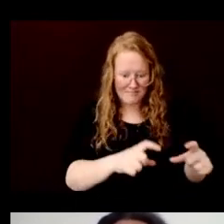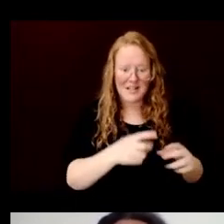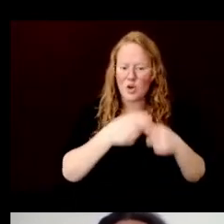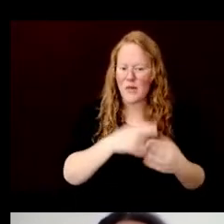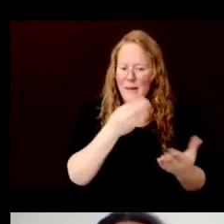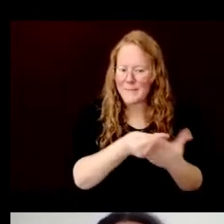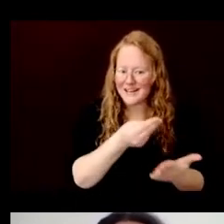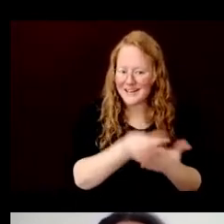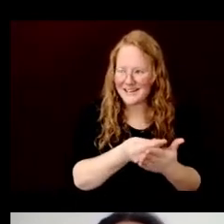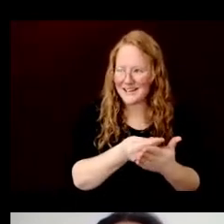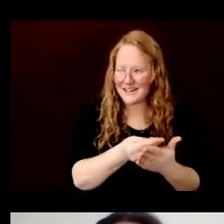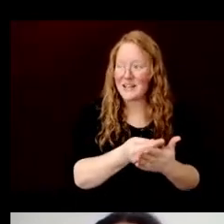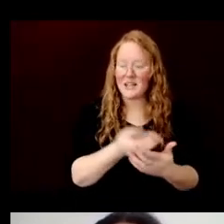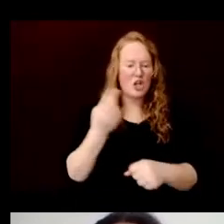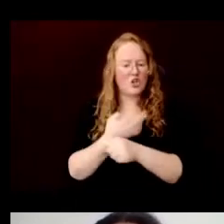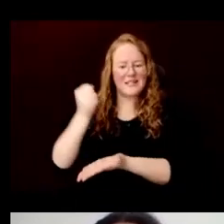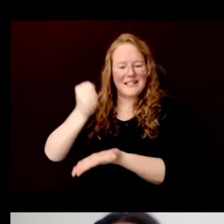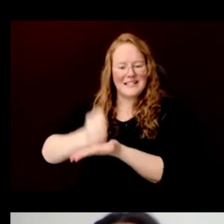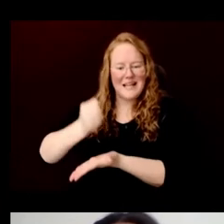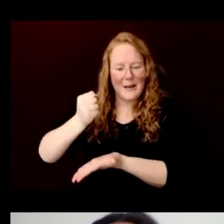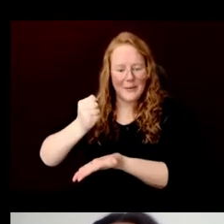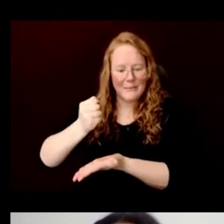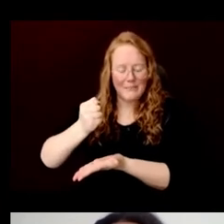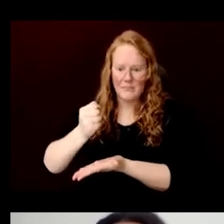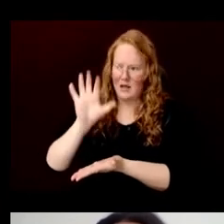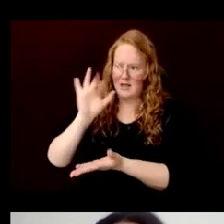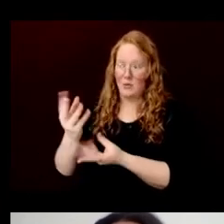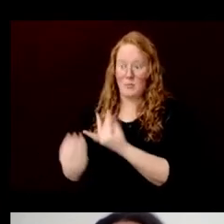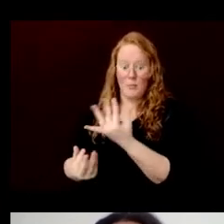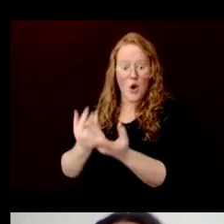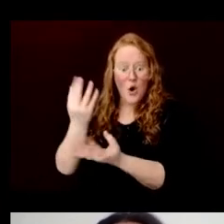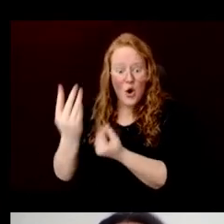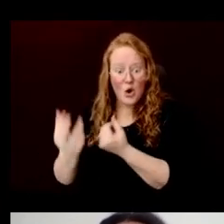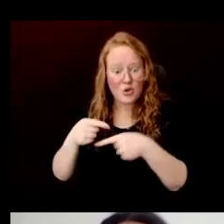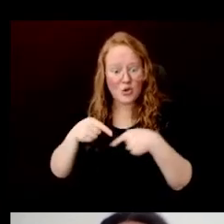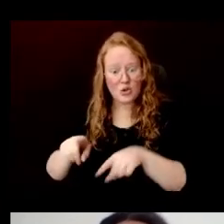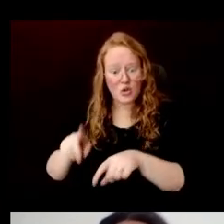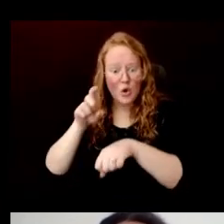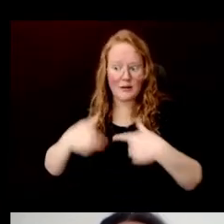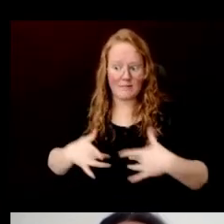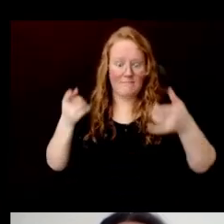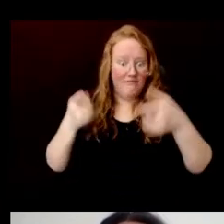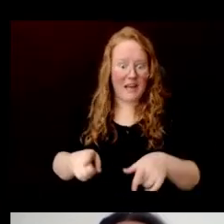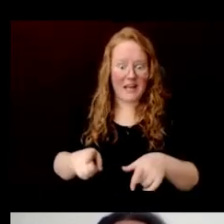These were burned during auspicious occasions or during the lunar new year.